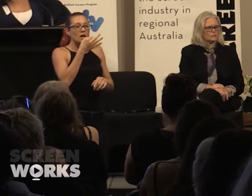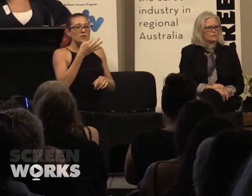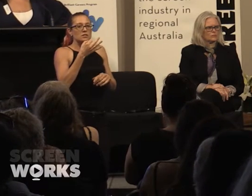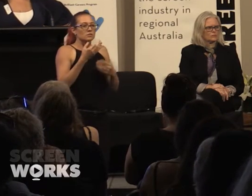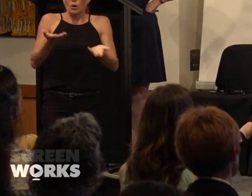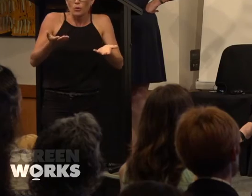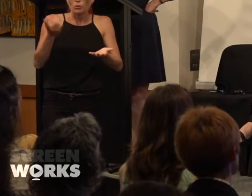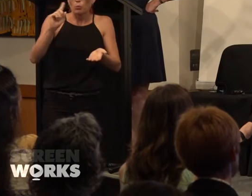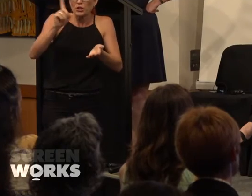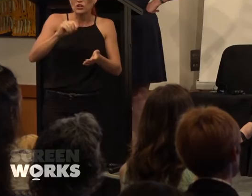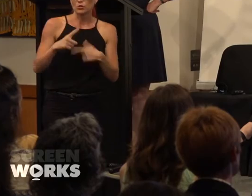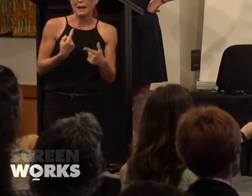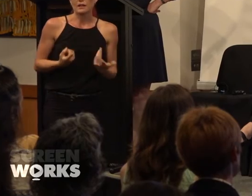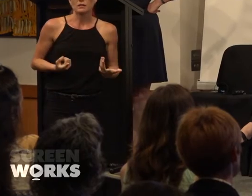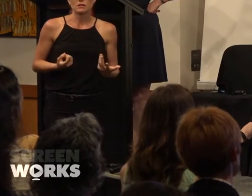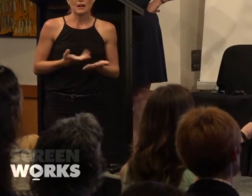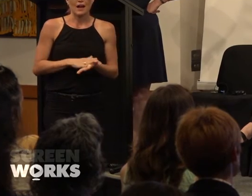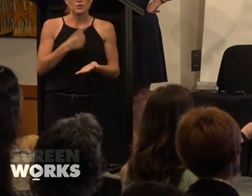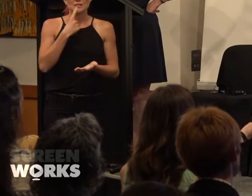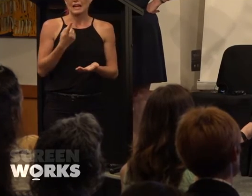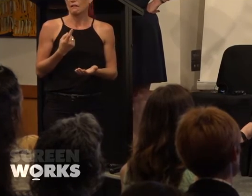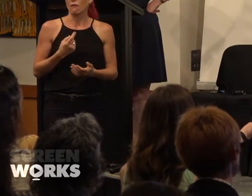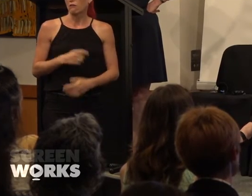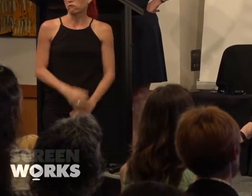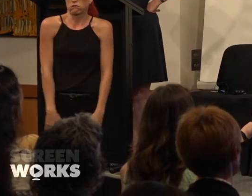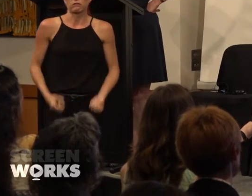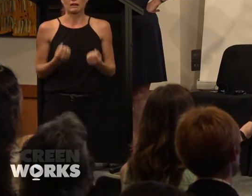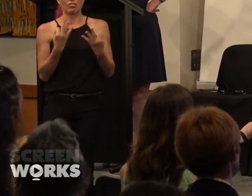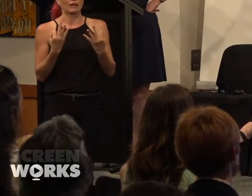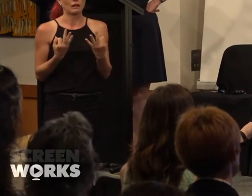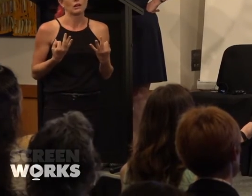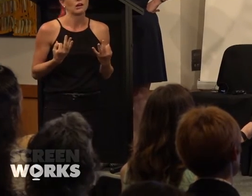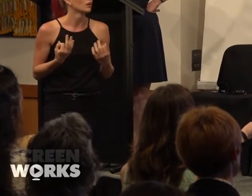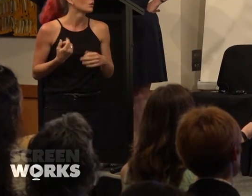do about it? ' And how do you say 'nothing?' We're a group of a lot of